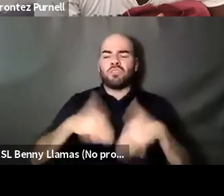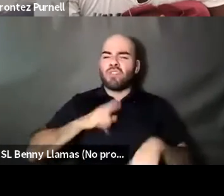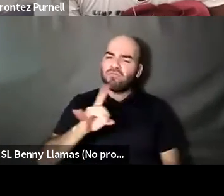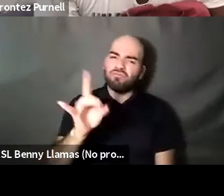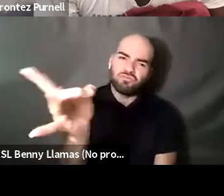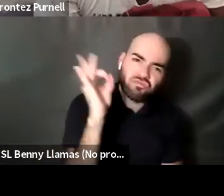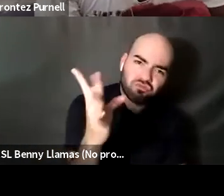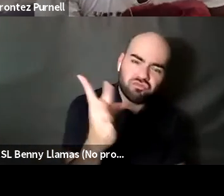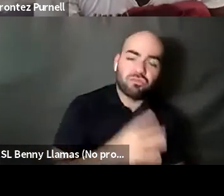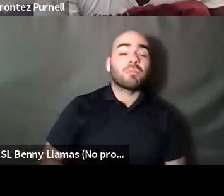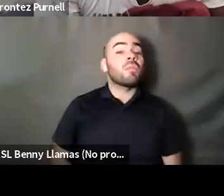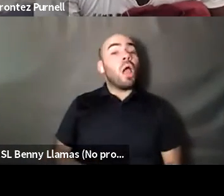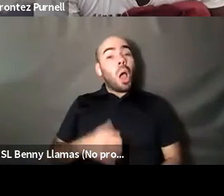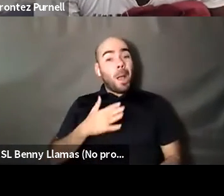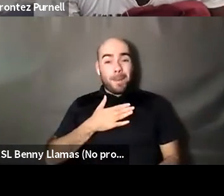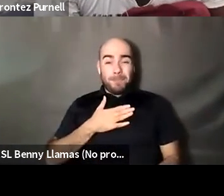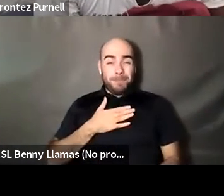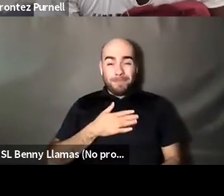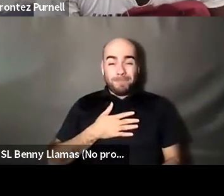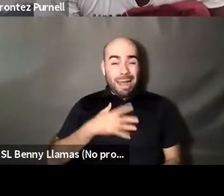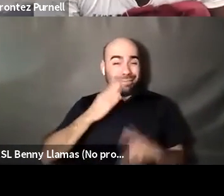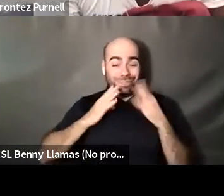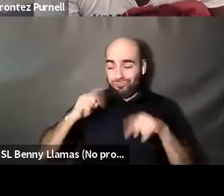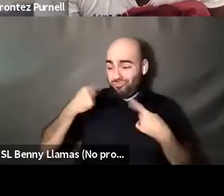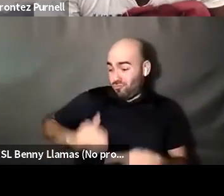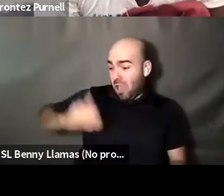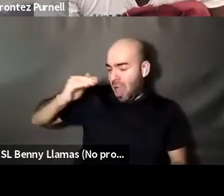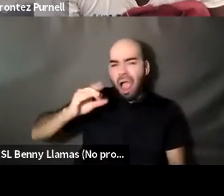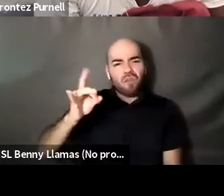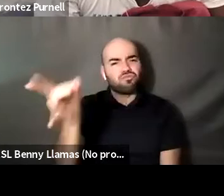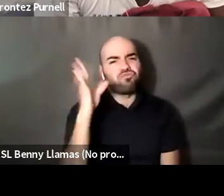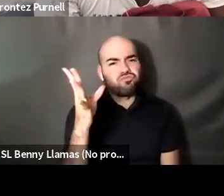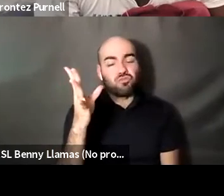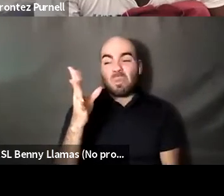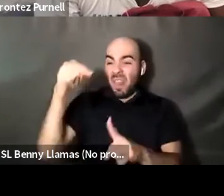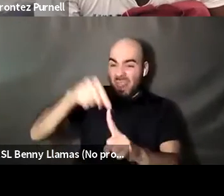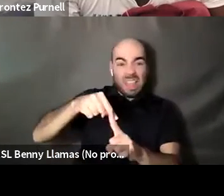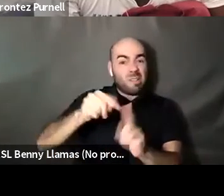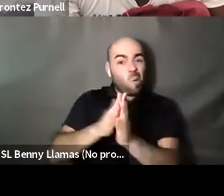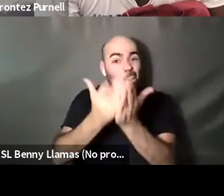Nahshon Anderson: And I come from a very, very fucked up background, but the people that I need in this business, they might as well be out